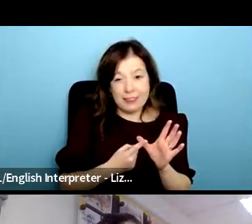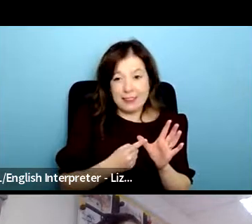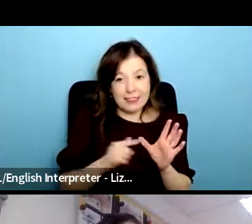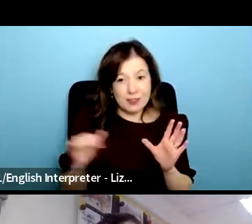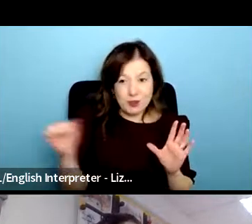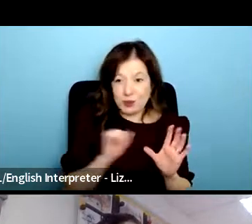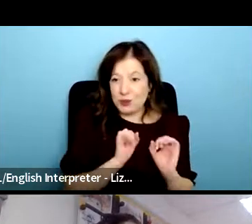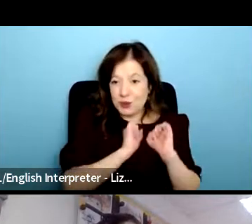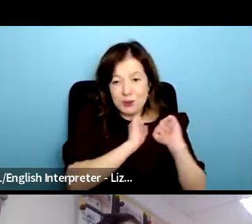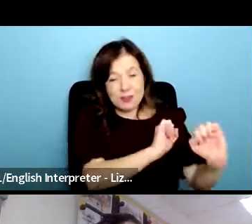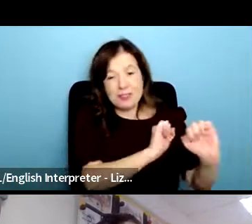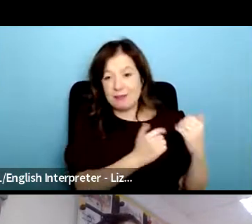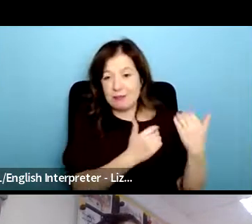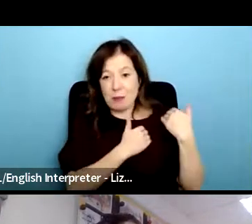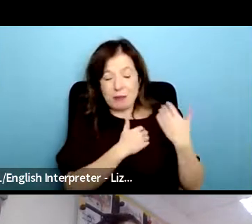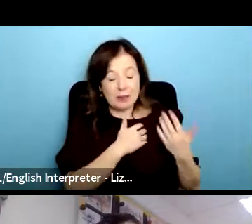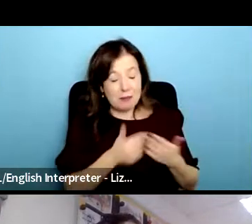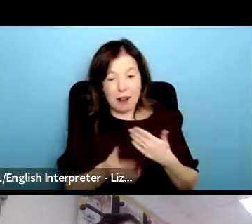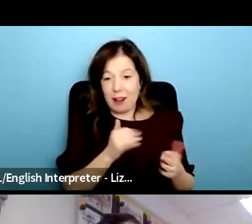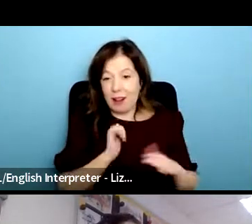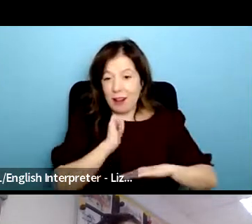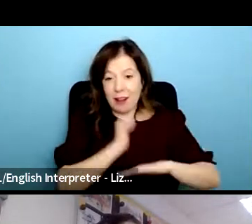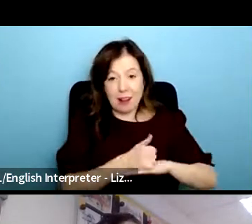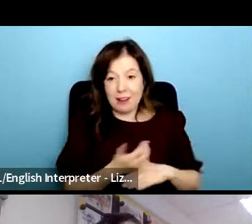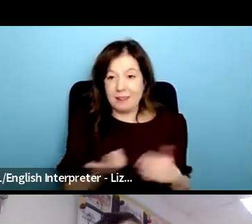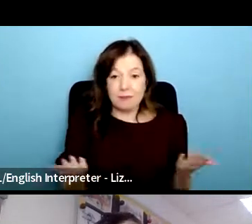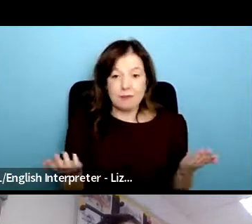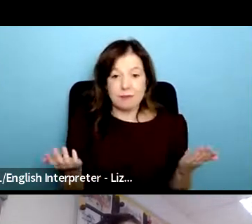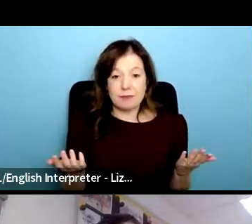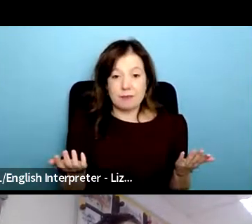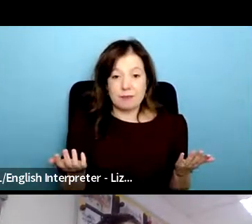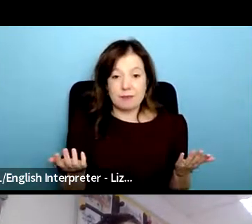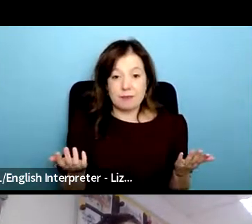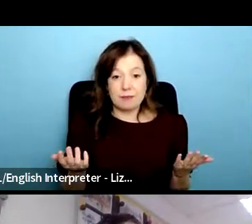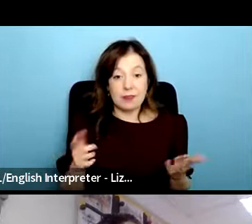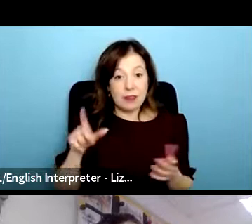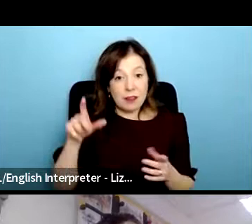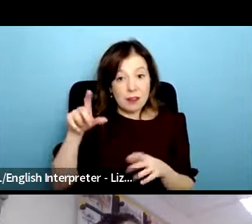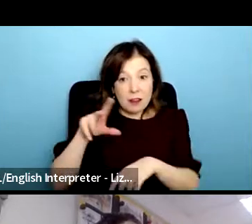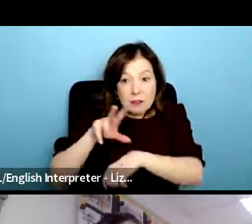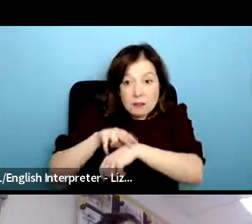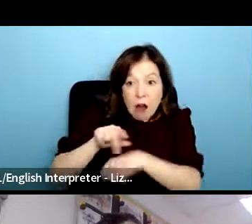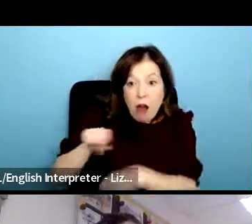should be doing something or and it's not like the doctors don't care they really do care and